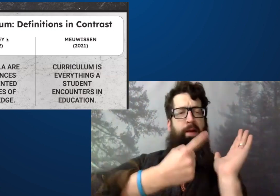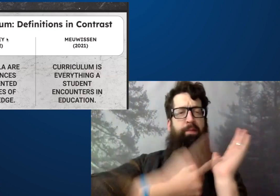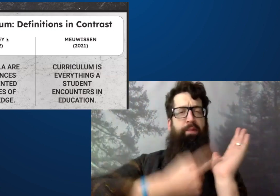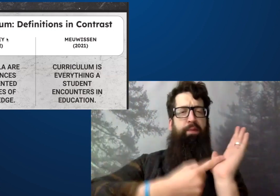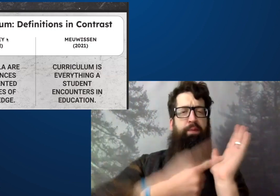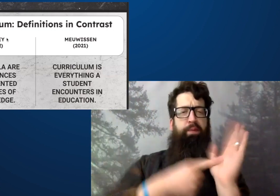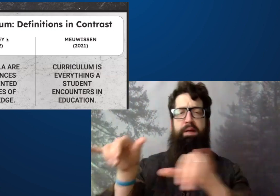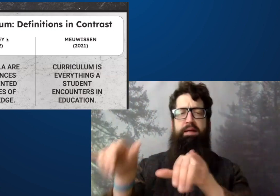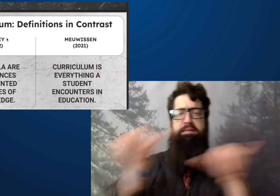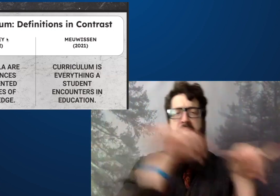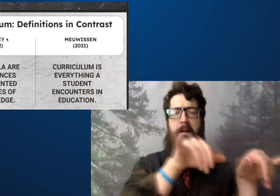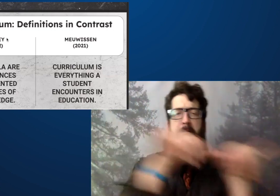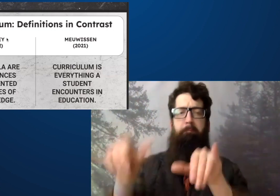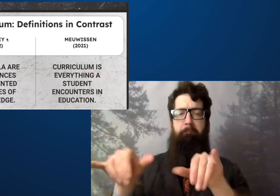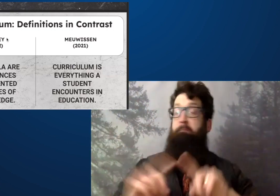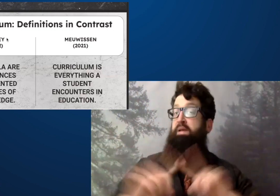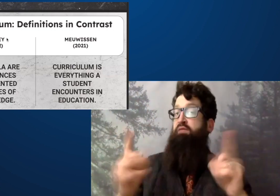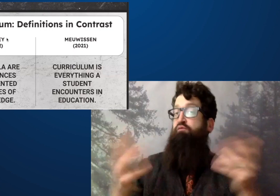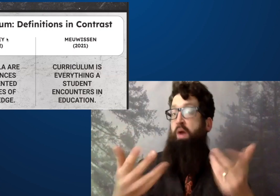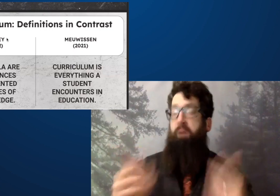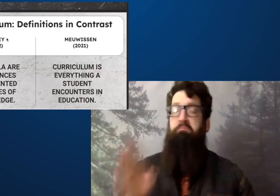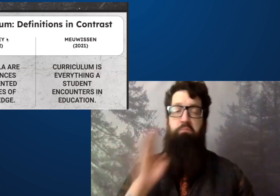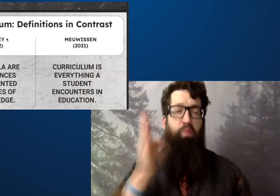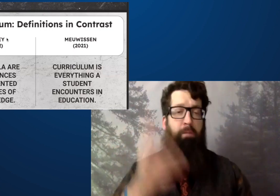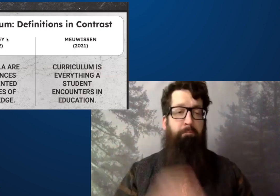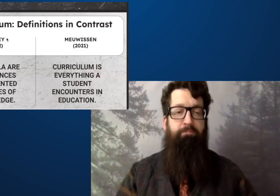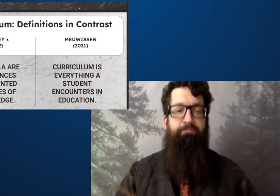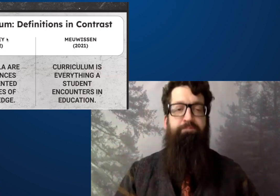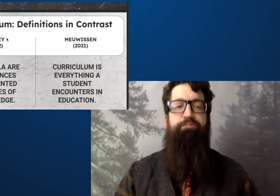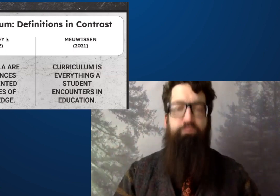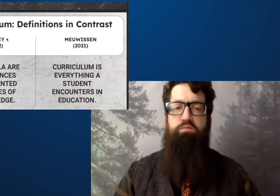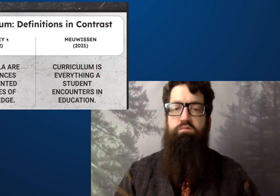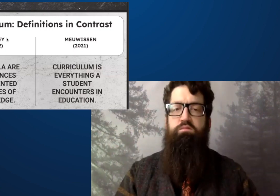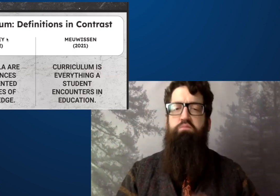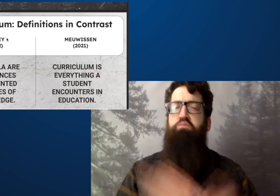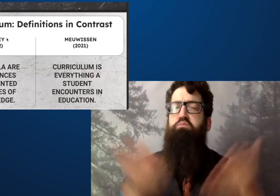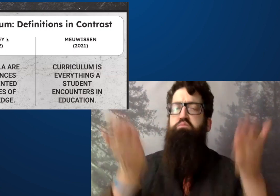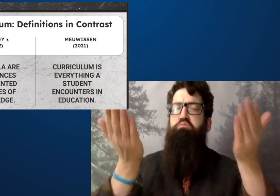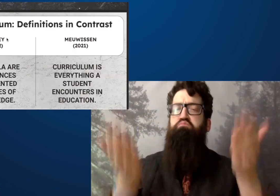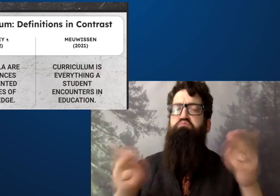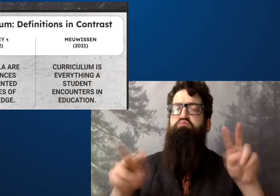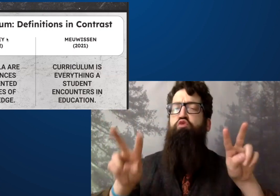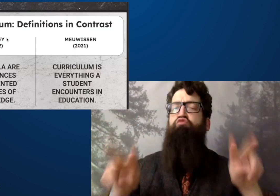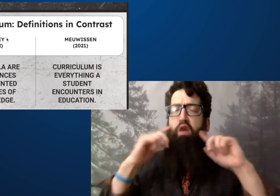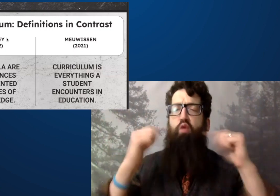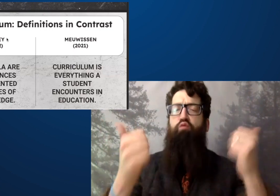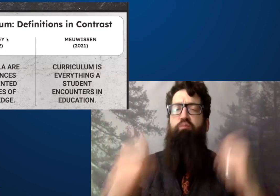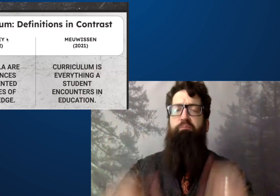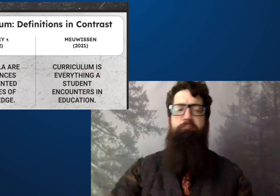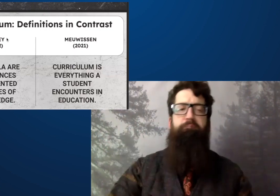a comparison between similar and different philosophies.